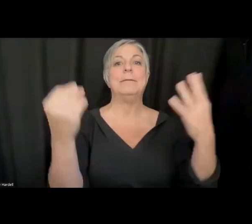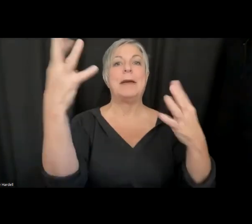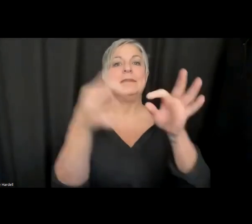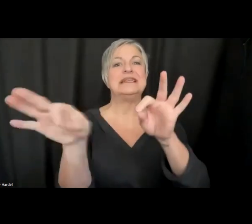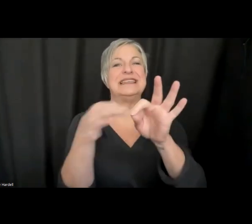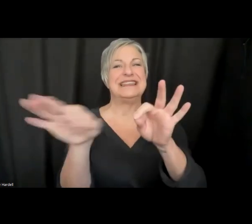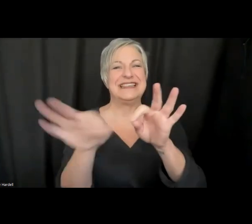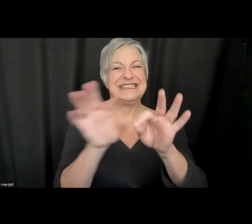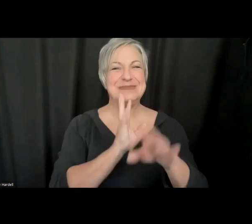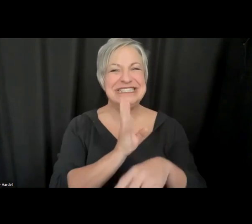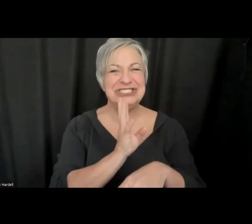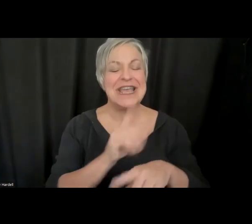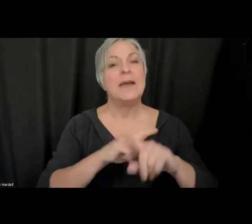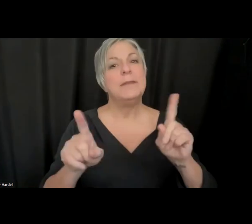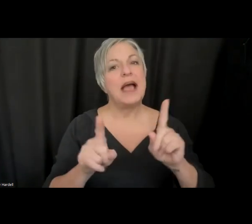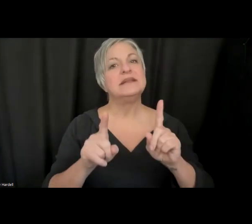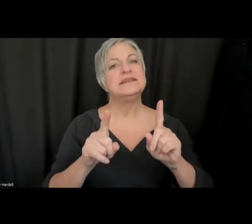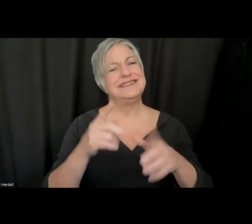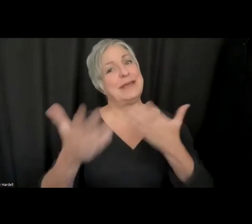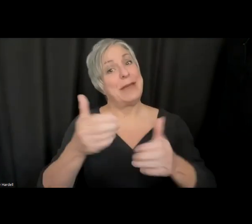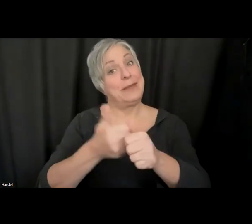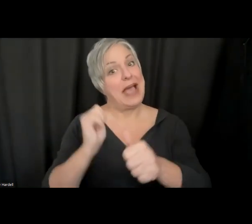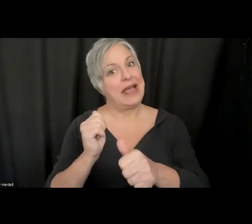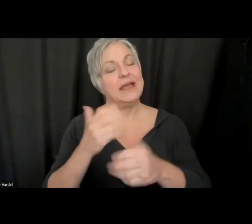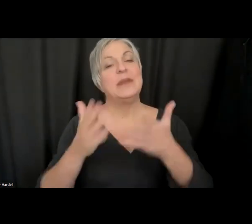of a lag, but a way to alert that person.